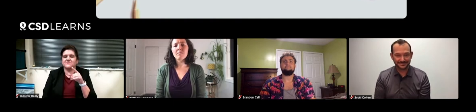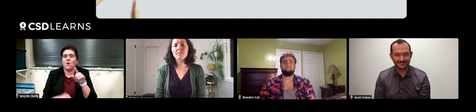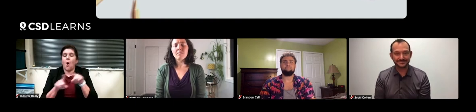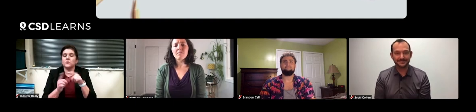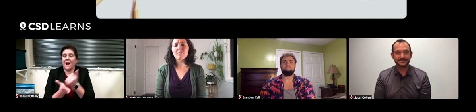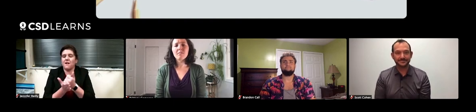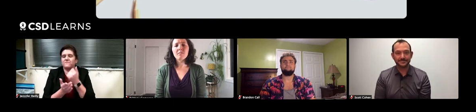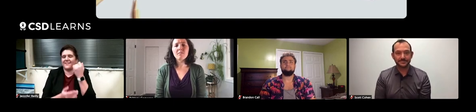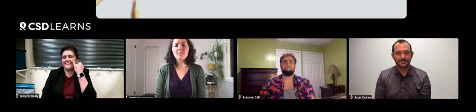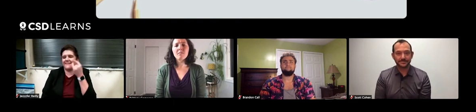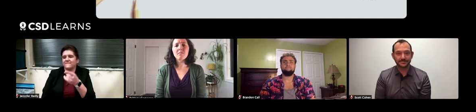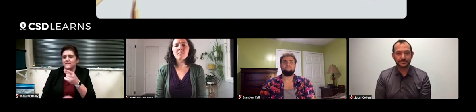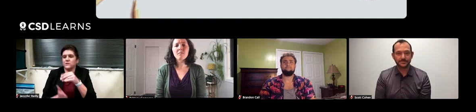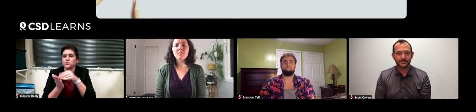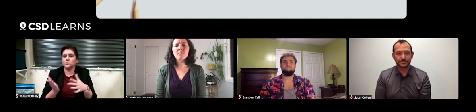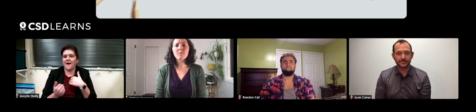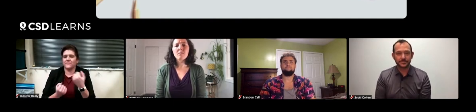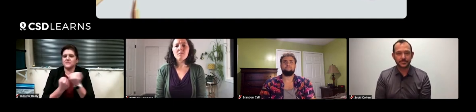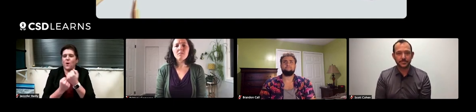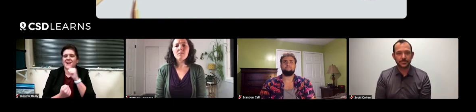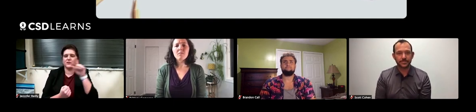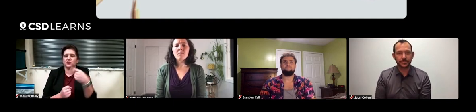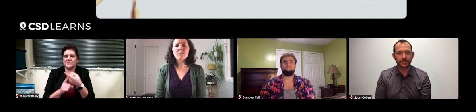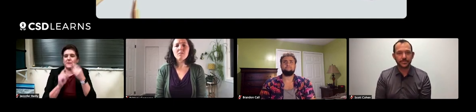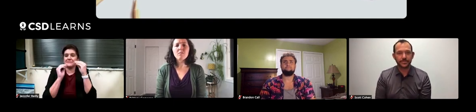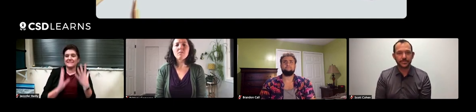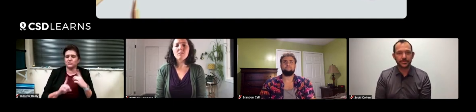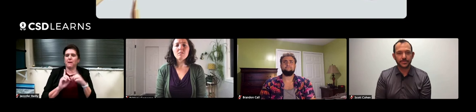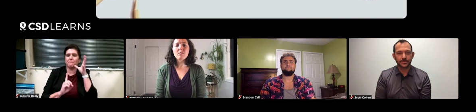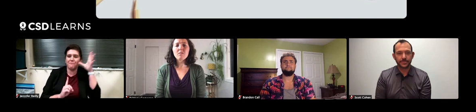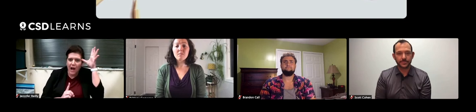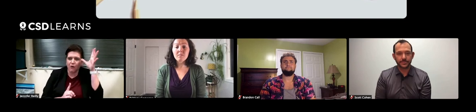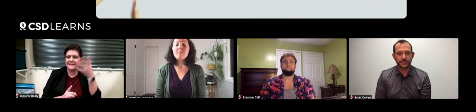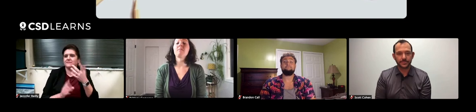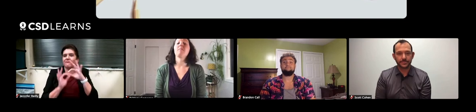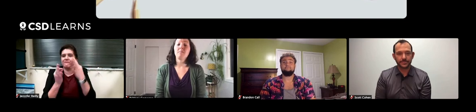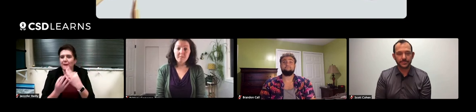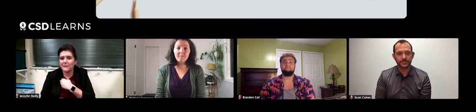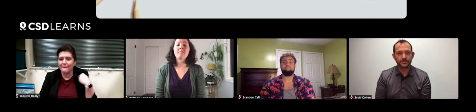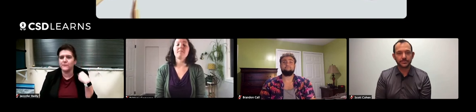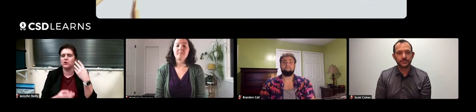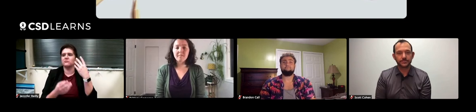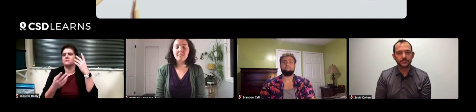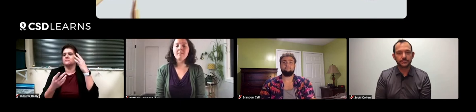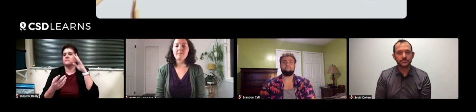It also helps if students have support. Not just from teachers, but from their parents and family members,